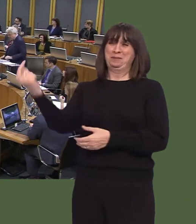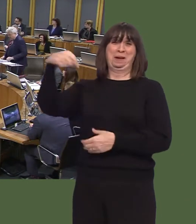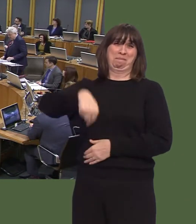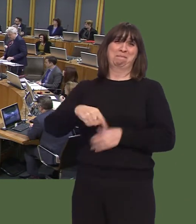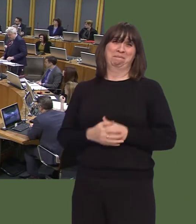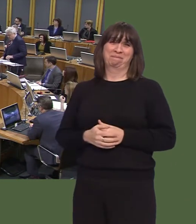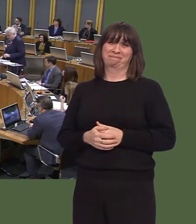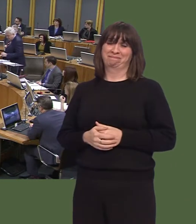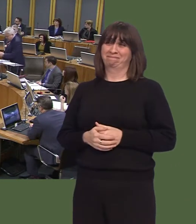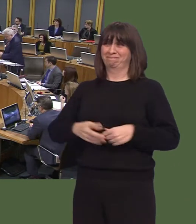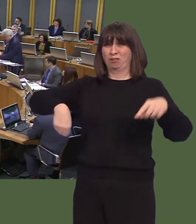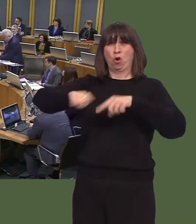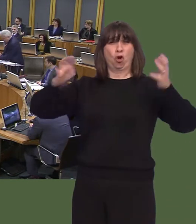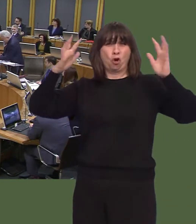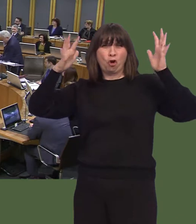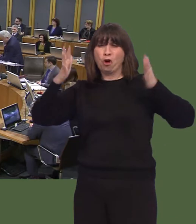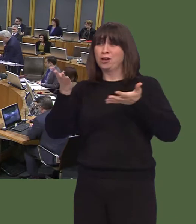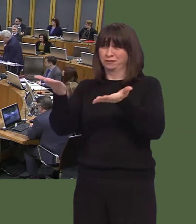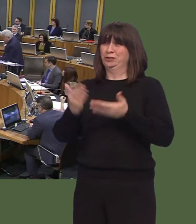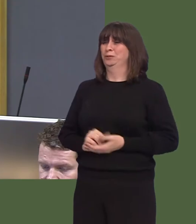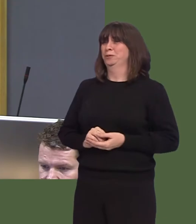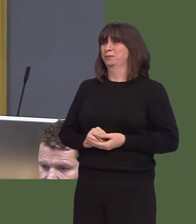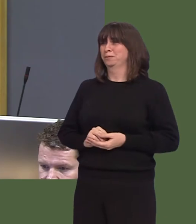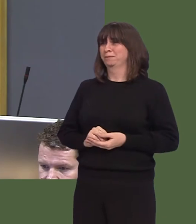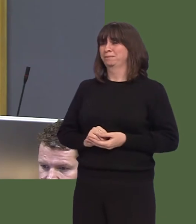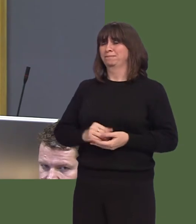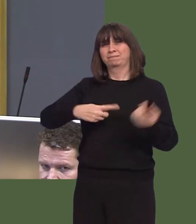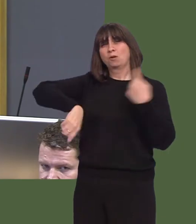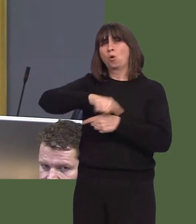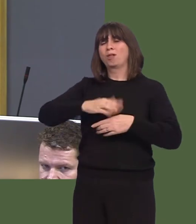And he will hear from the reception that he has received the goodwill of this Chamber,